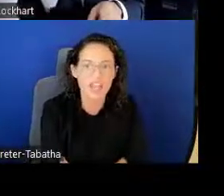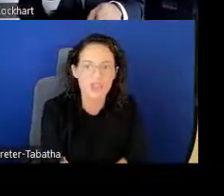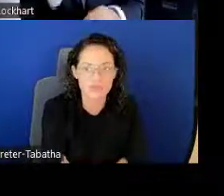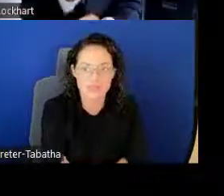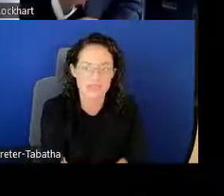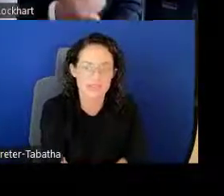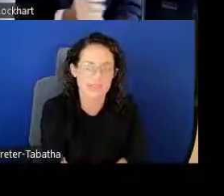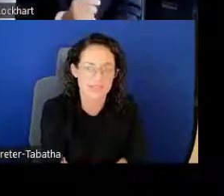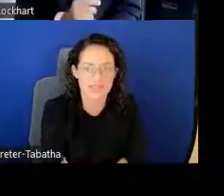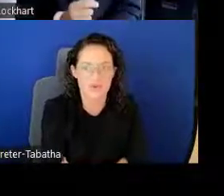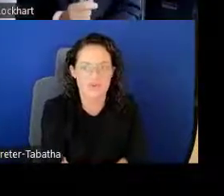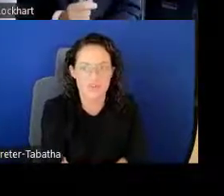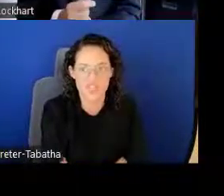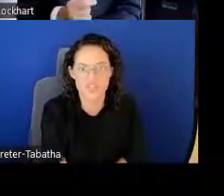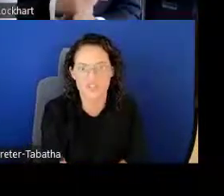and you'll see the statistics for REACH.